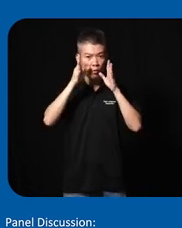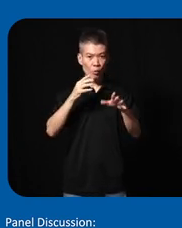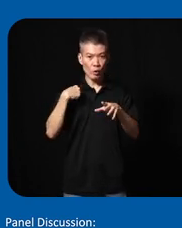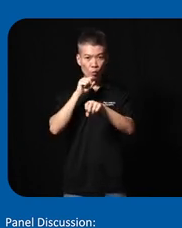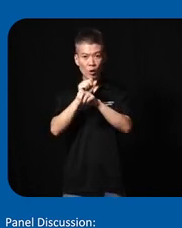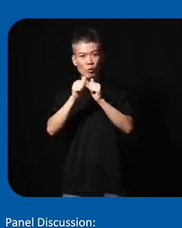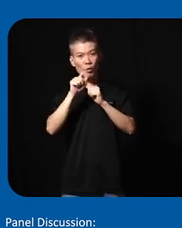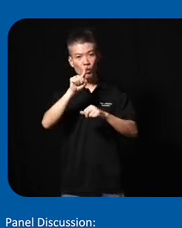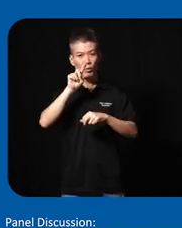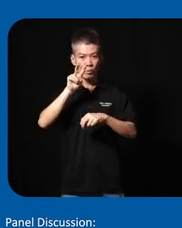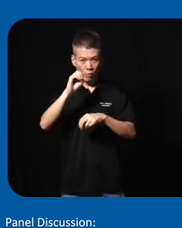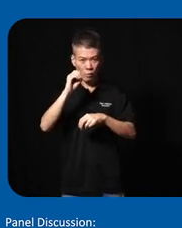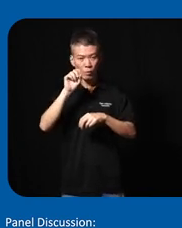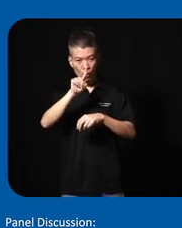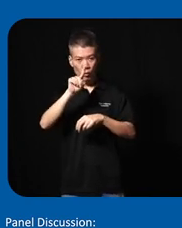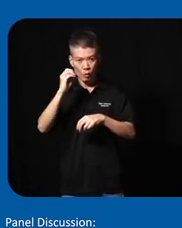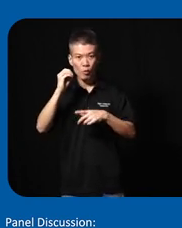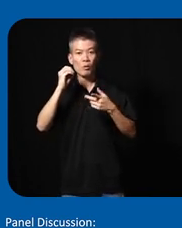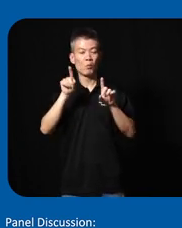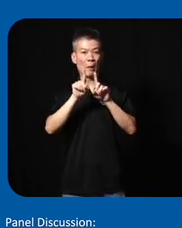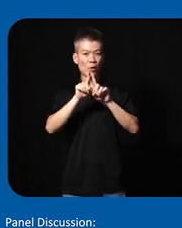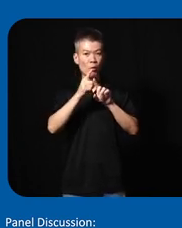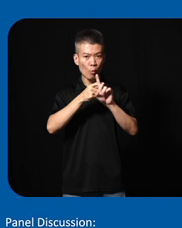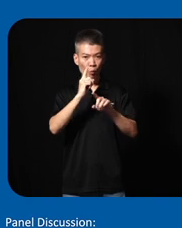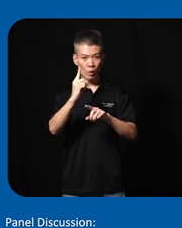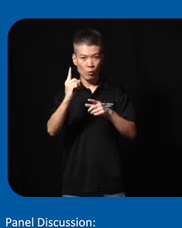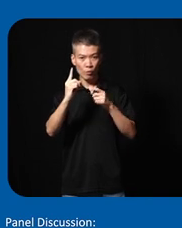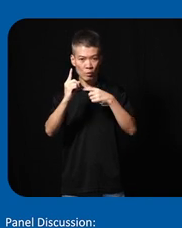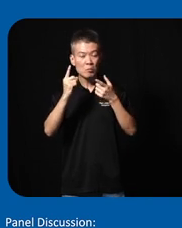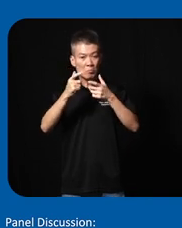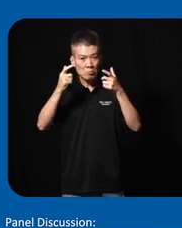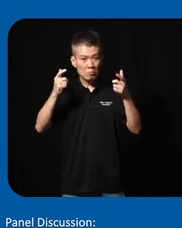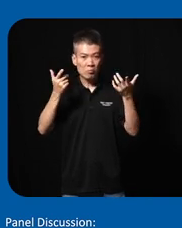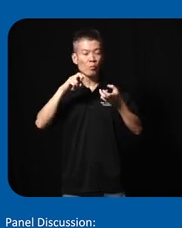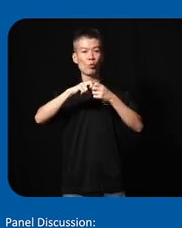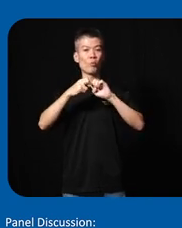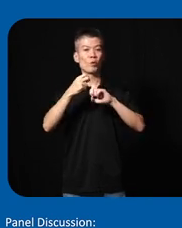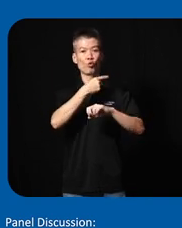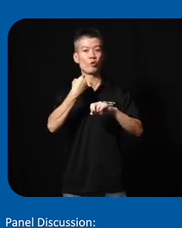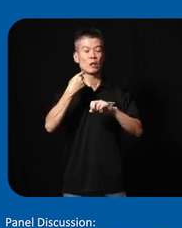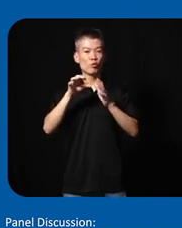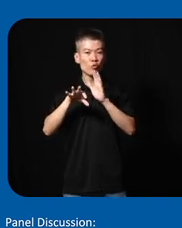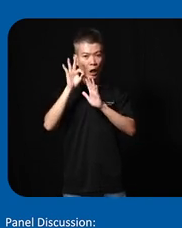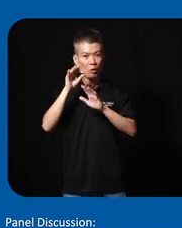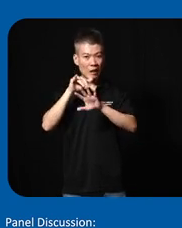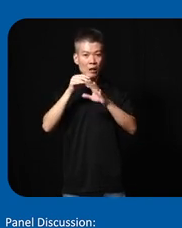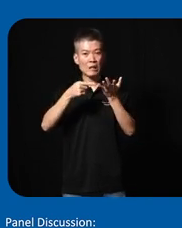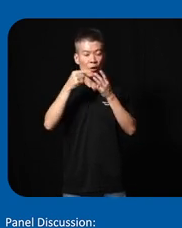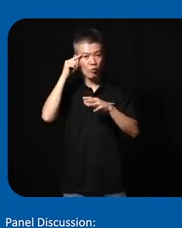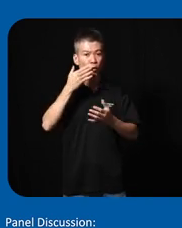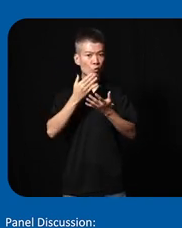with 110 mentors but one of the biggest problems that we found during tech for good was the number